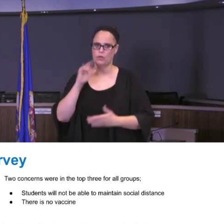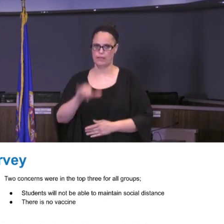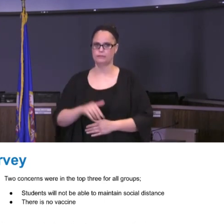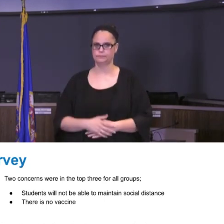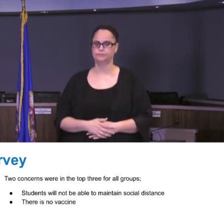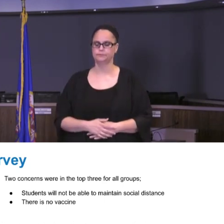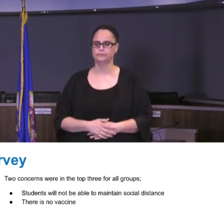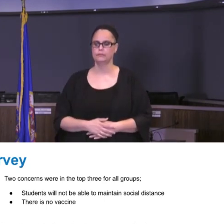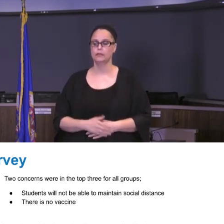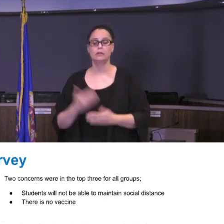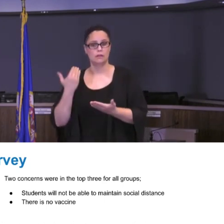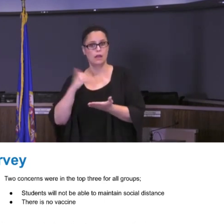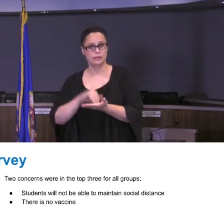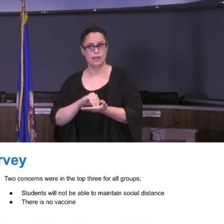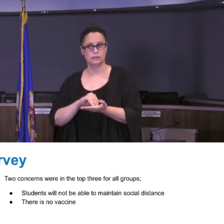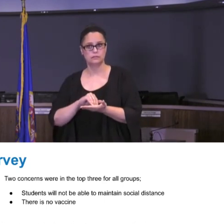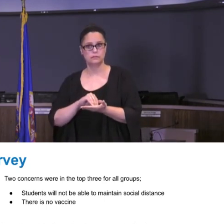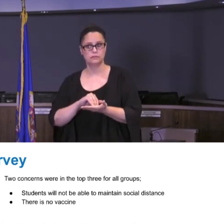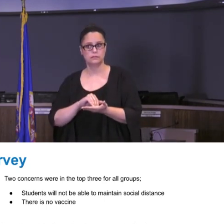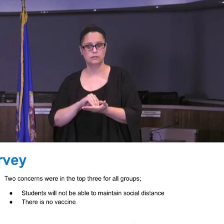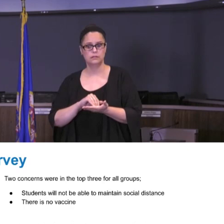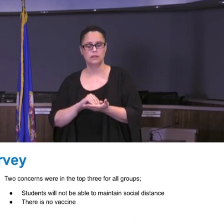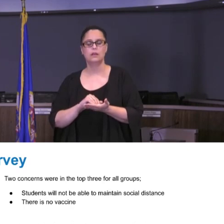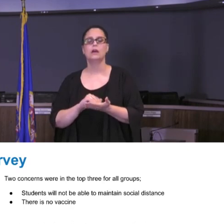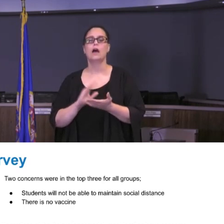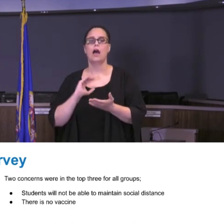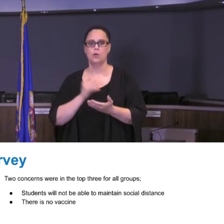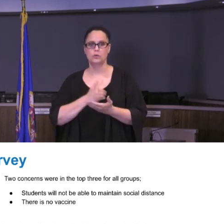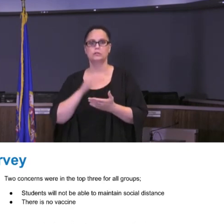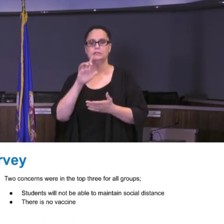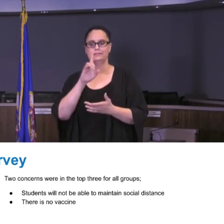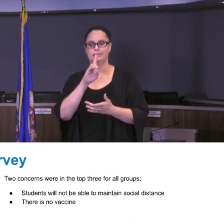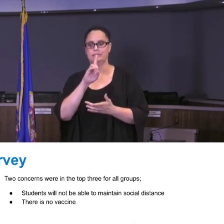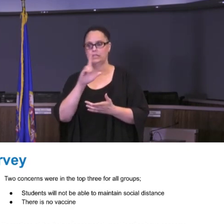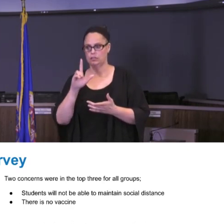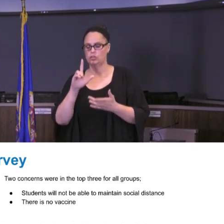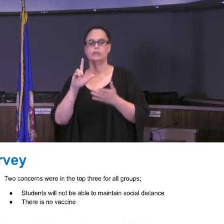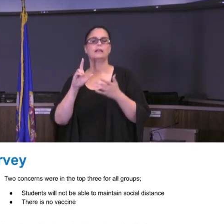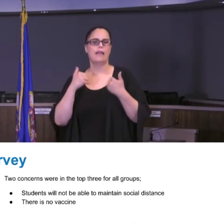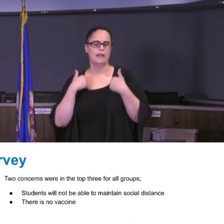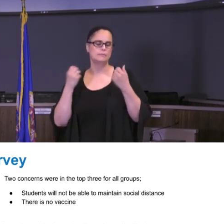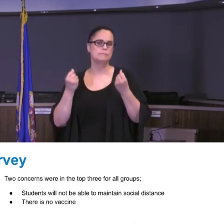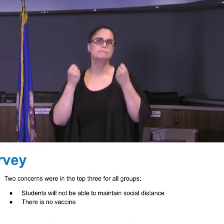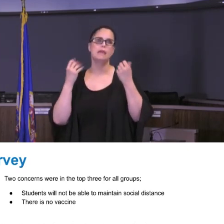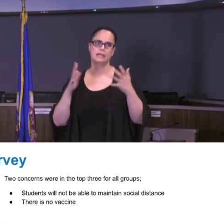presented many challenges. You saw one of